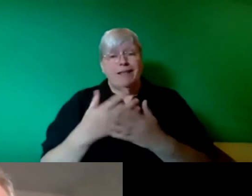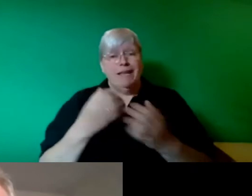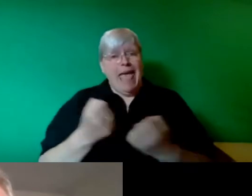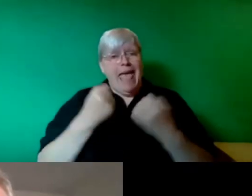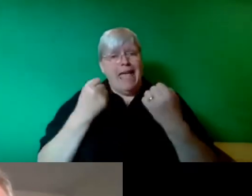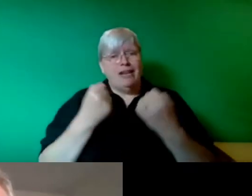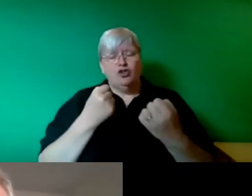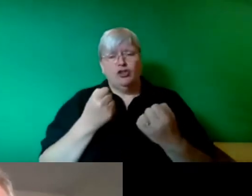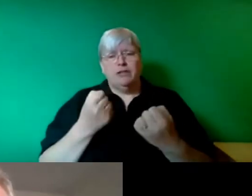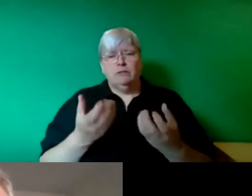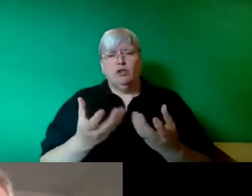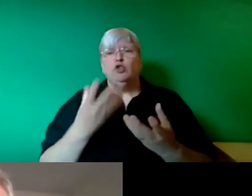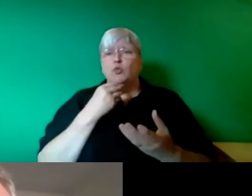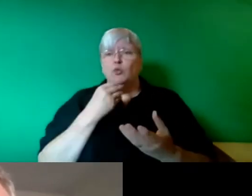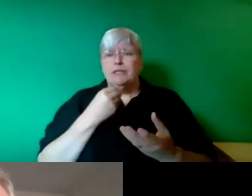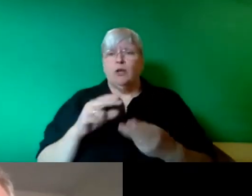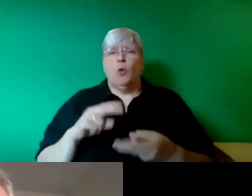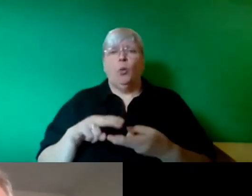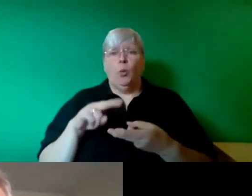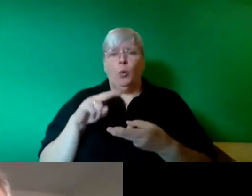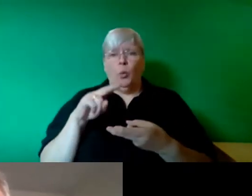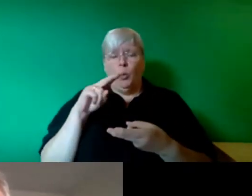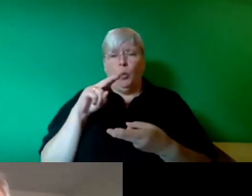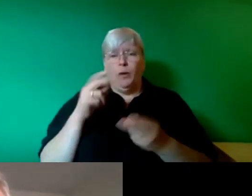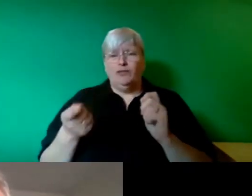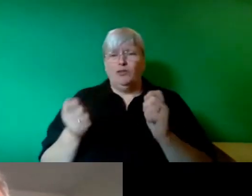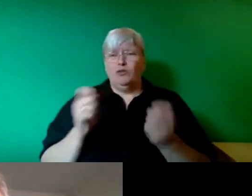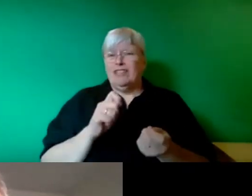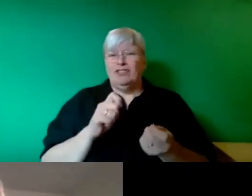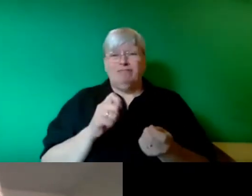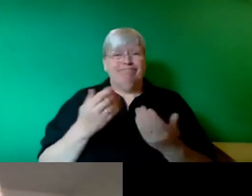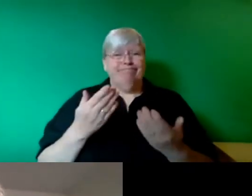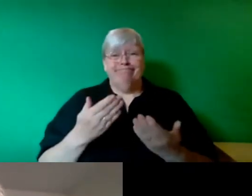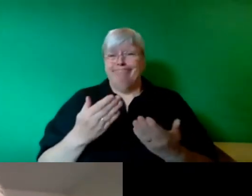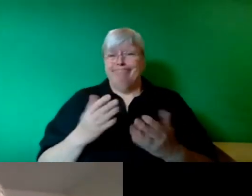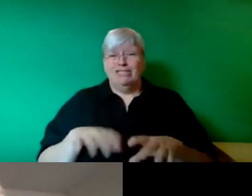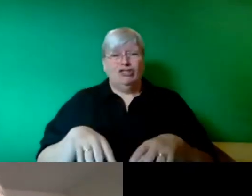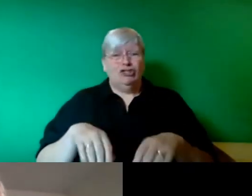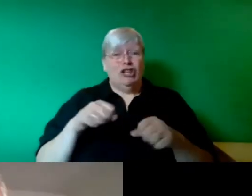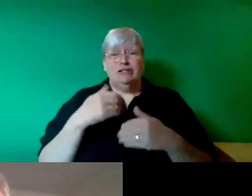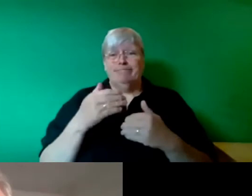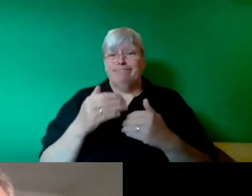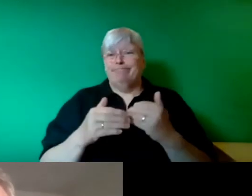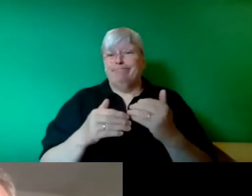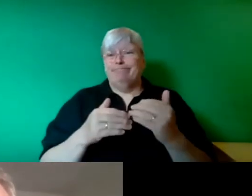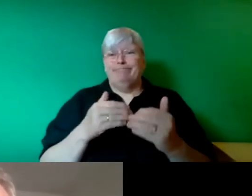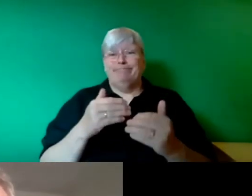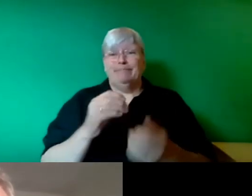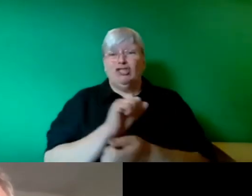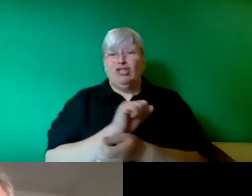got a transition that's barely got off the ground. In fact I think it's valid to say that what